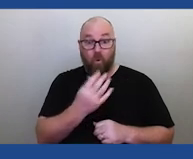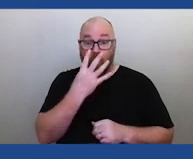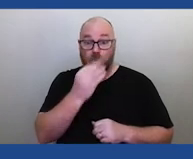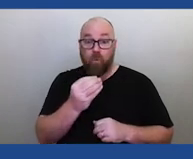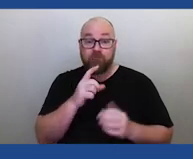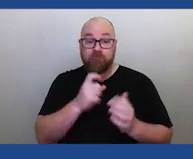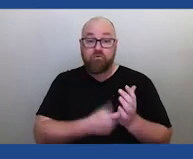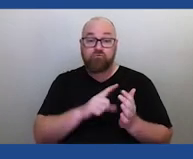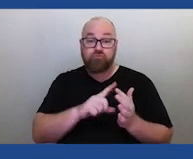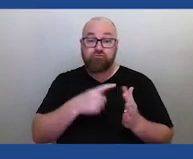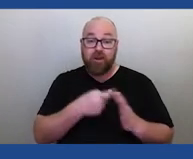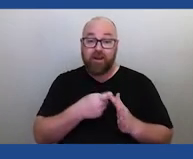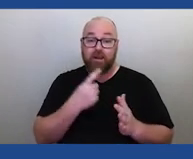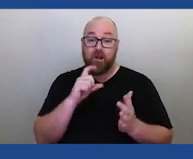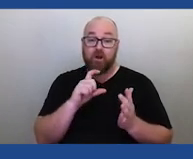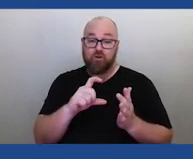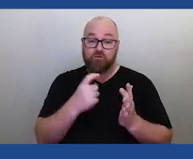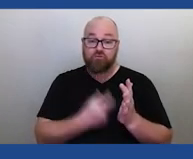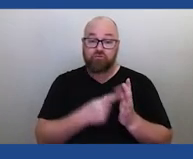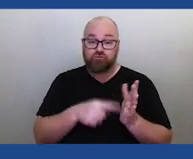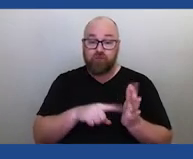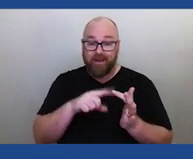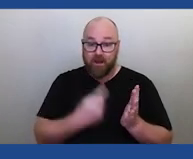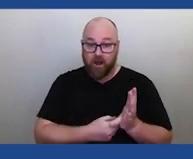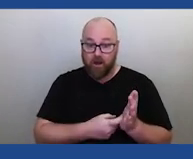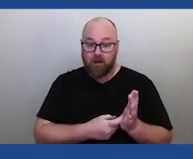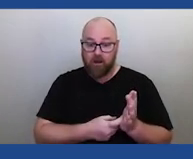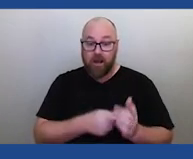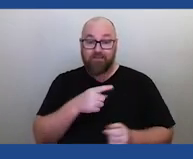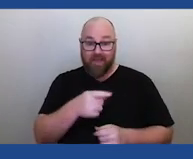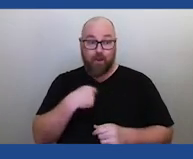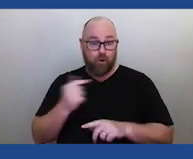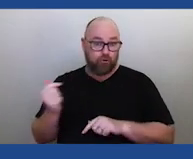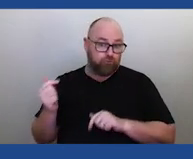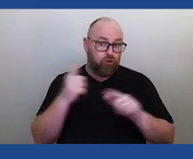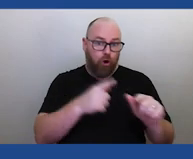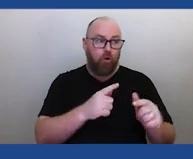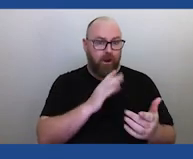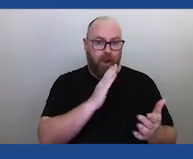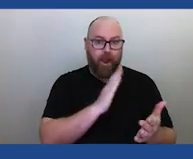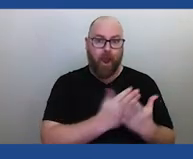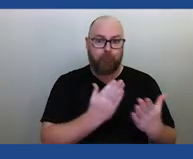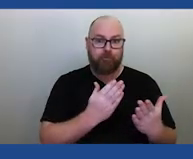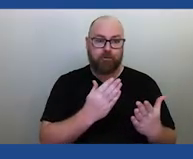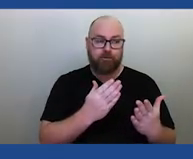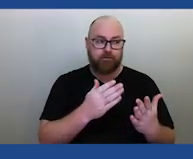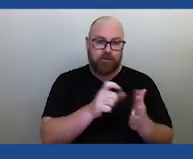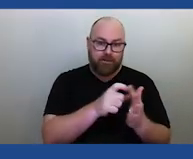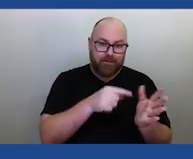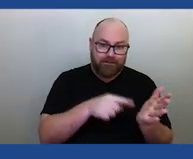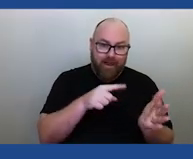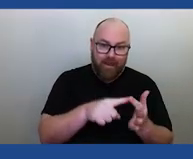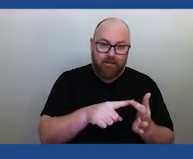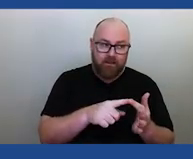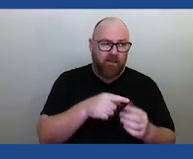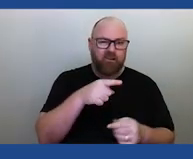wanted to go and more accurately date the structure and found that it's less than half the age they initially thought it was.